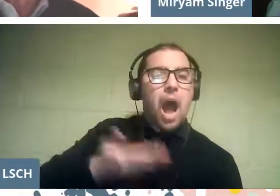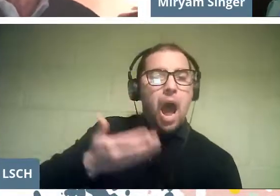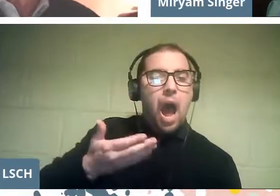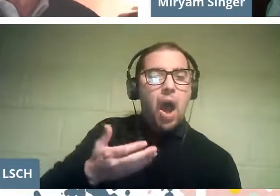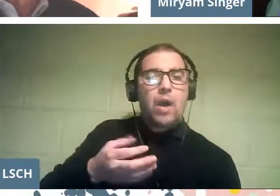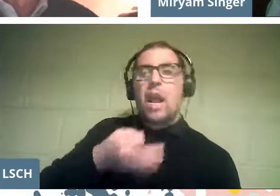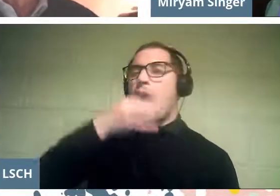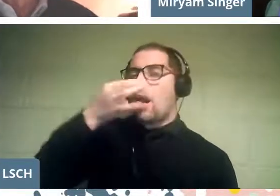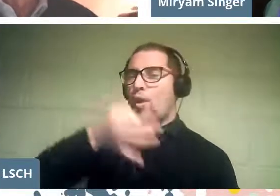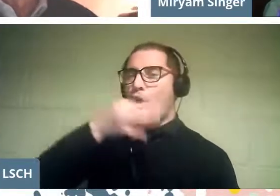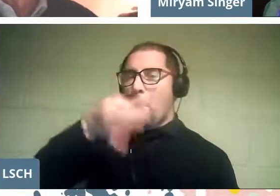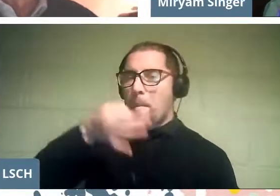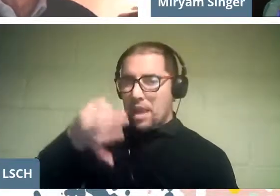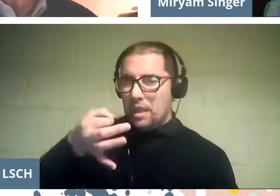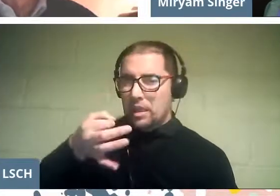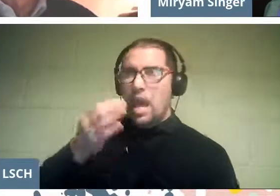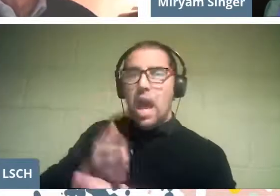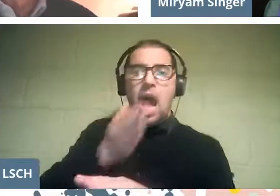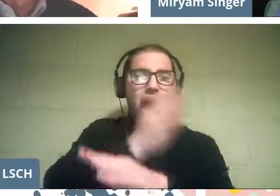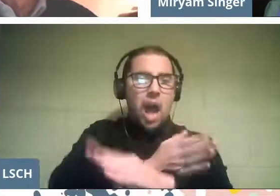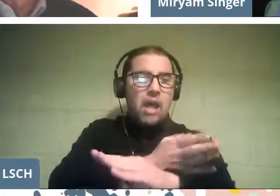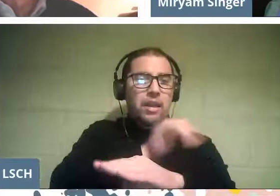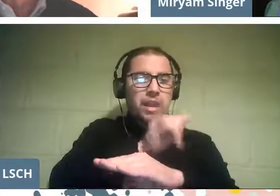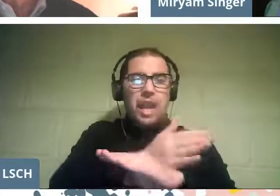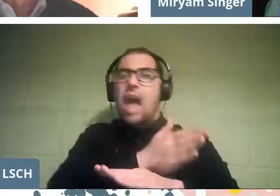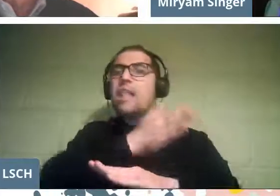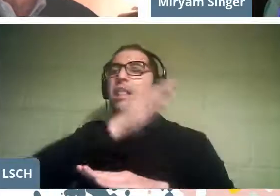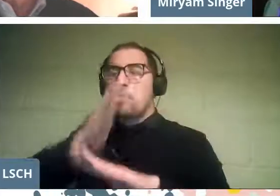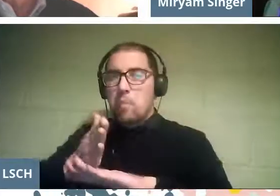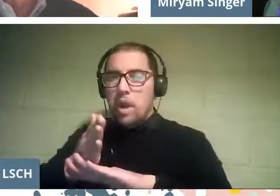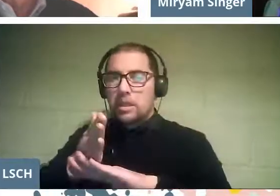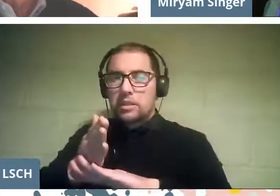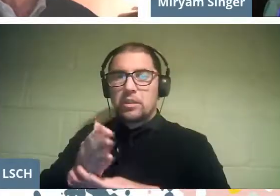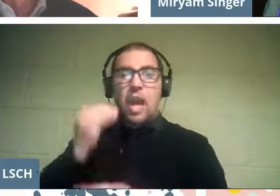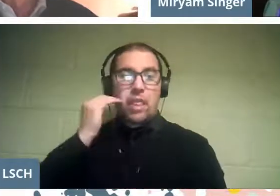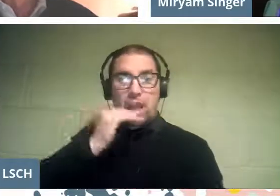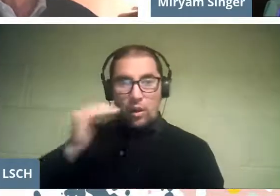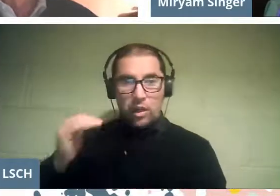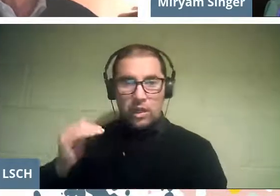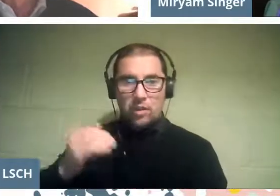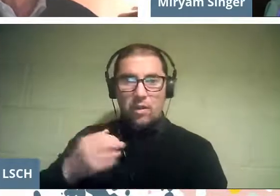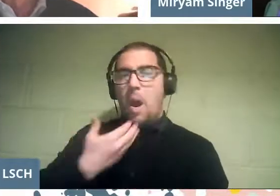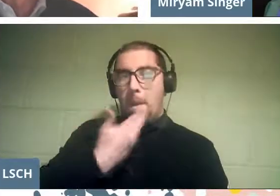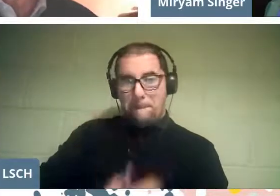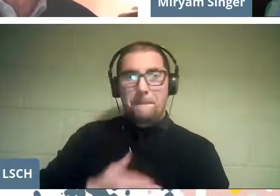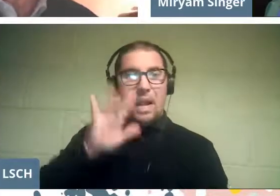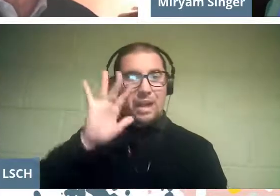on the before and after of some of the children in terms of personality and character.